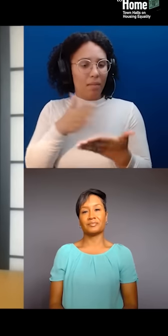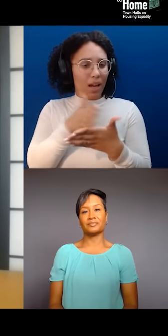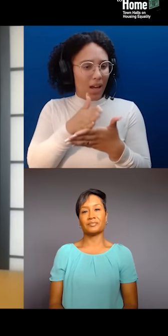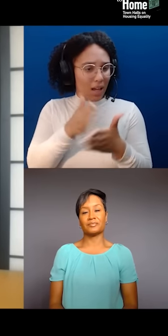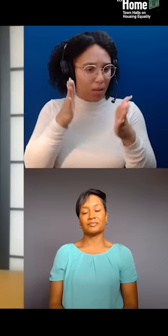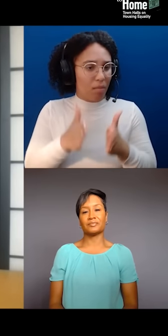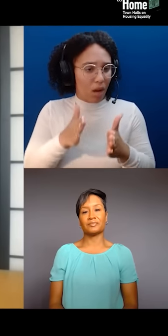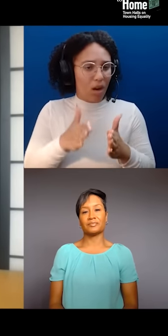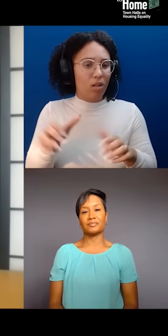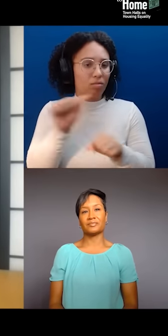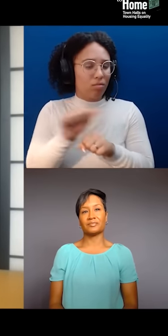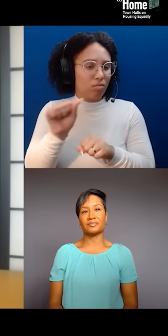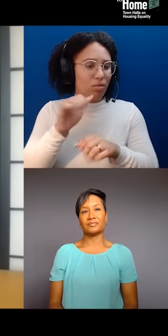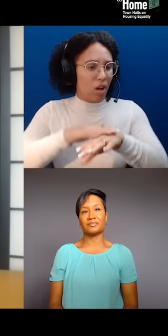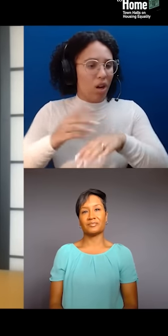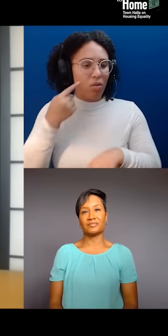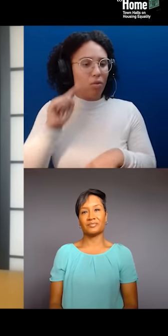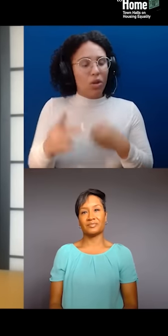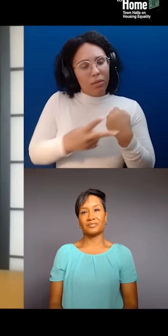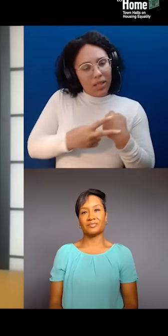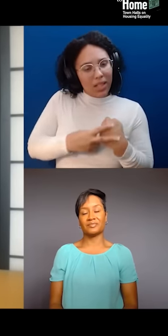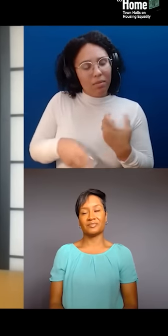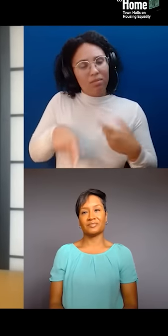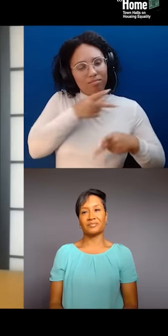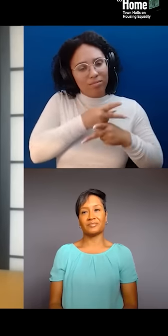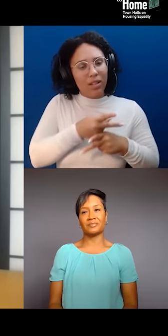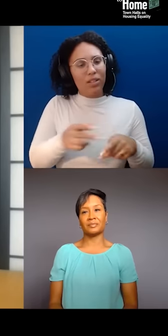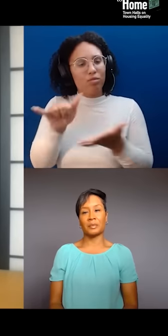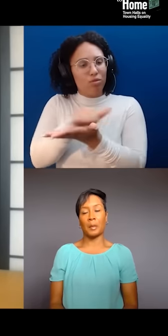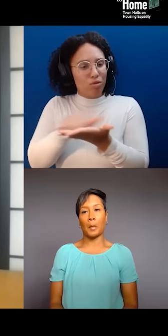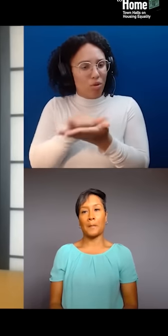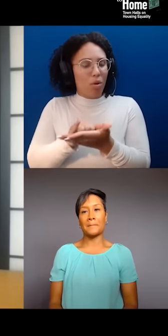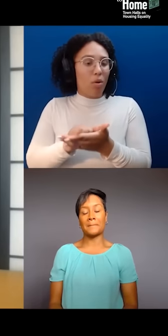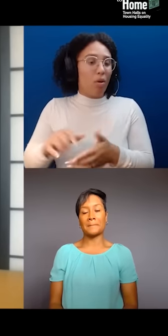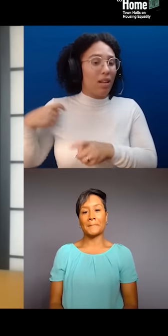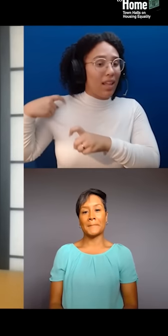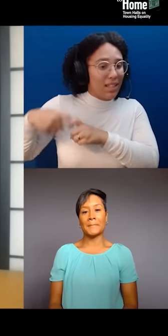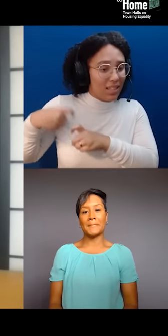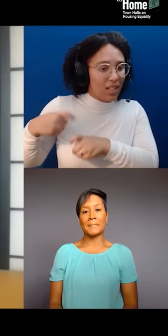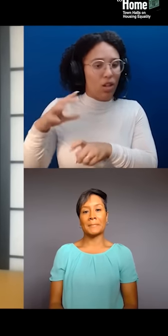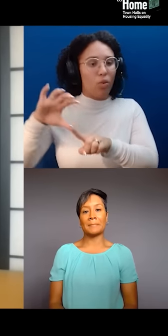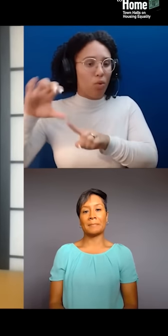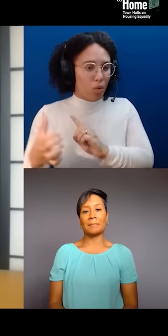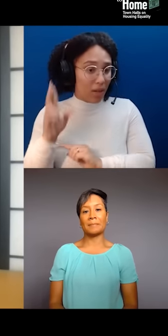and cultural history and our present through family photos and stories. And we accept photos and videos taken